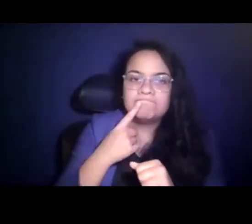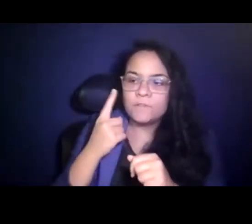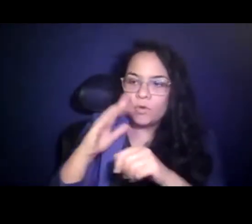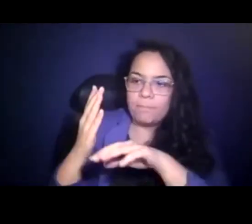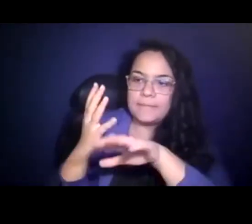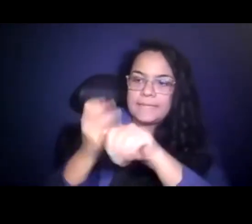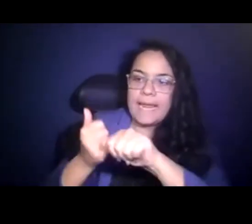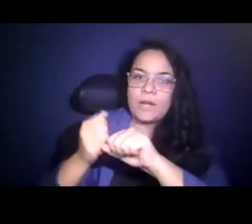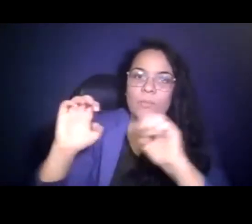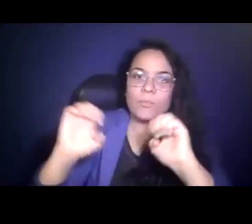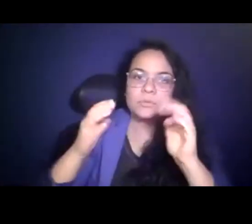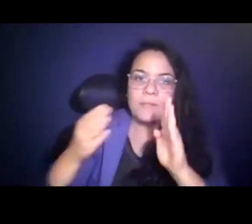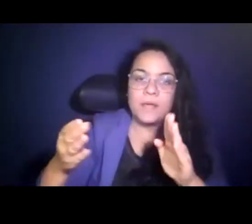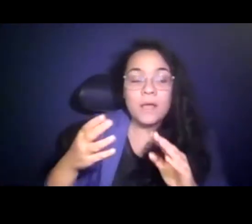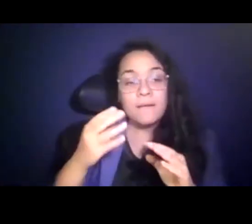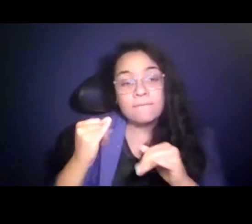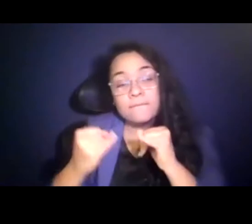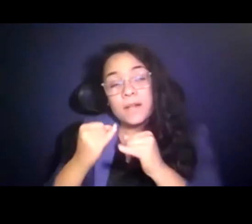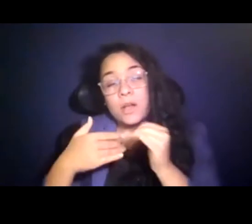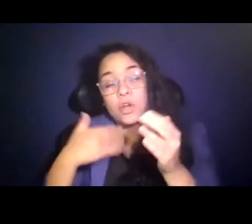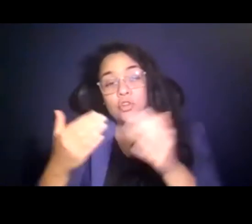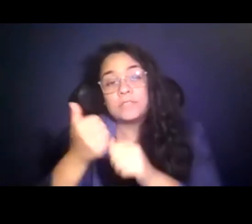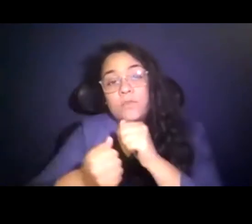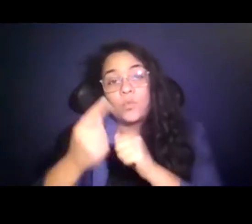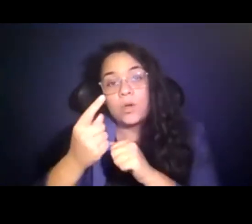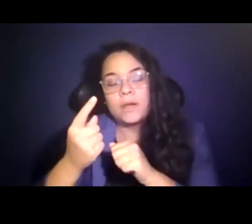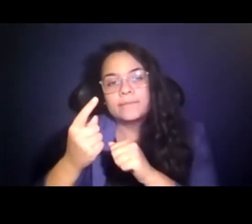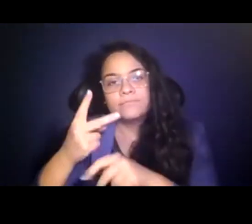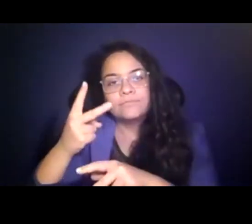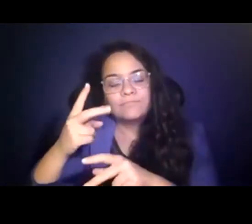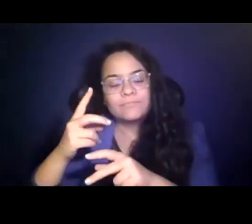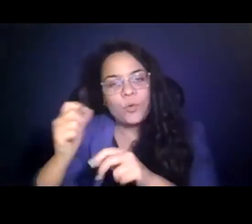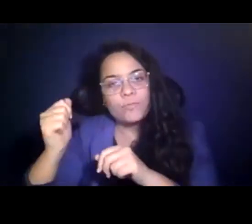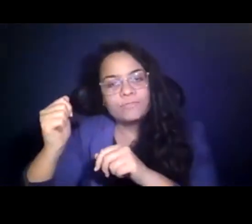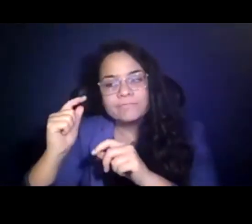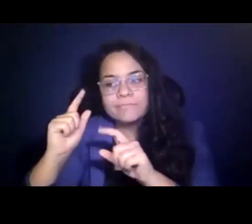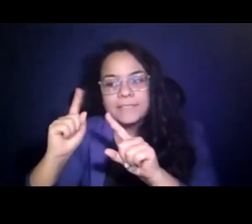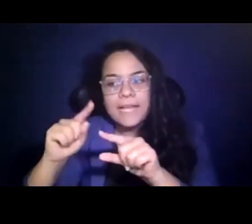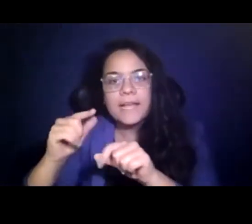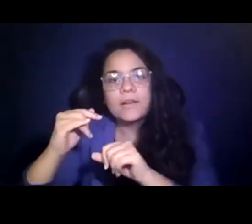15:19:02 Finally, I encourage everyone to join the remaining listening sessions to learn from other equity advocates. 15:19:02 Thank you.